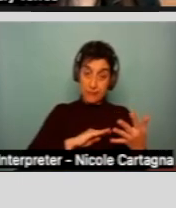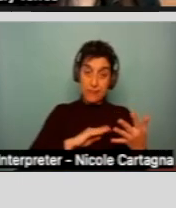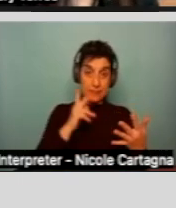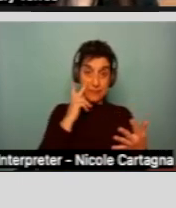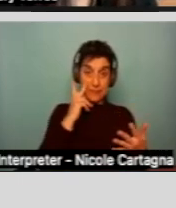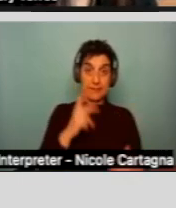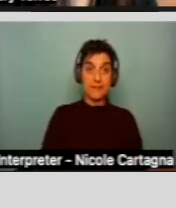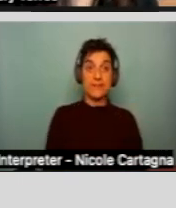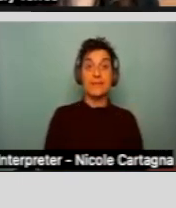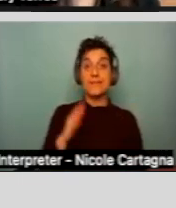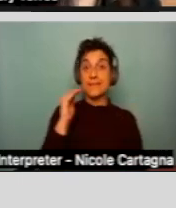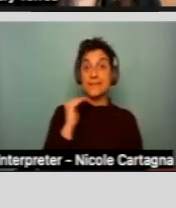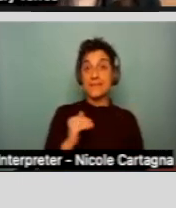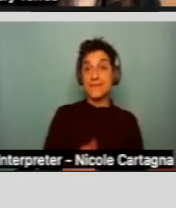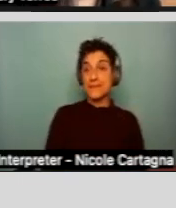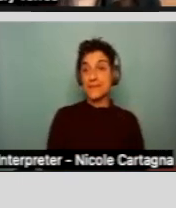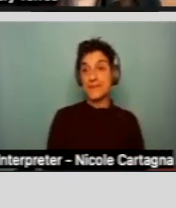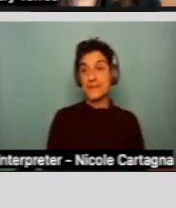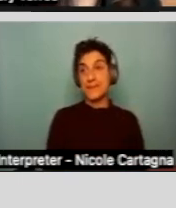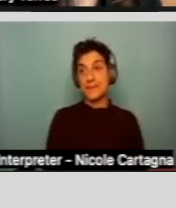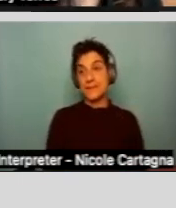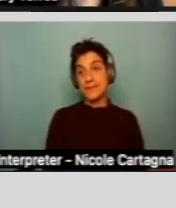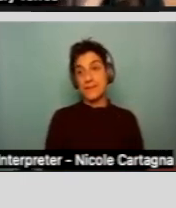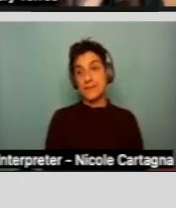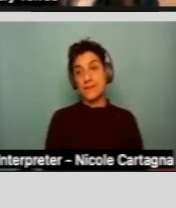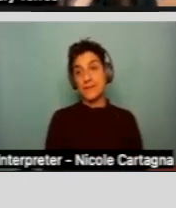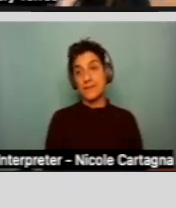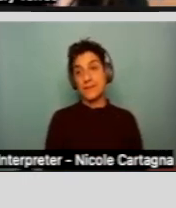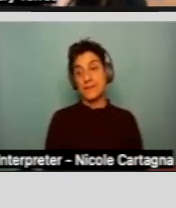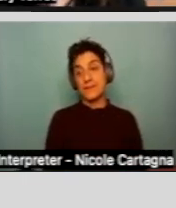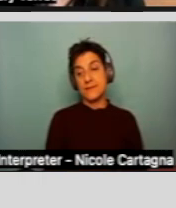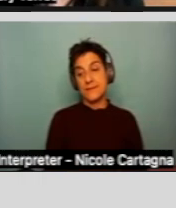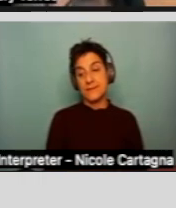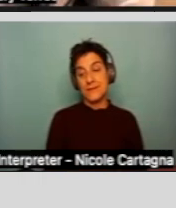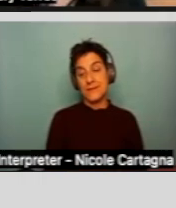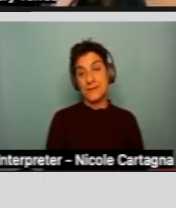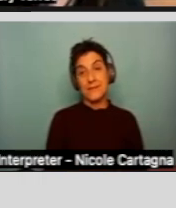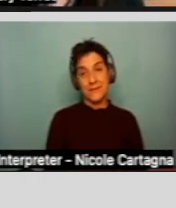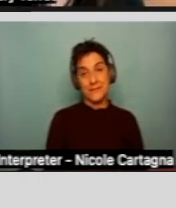Next slide. So, how long does this take?